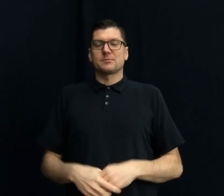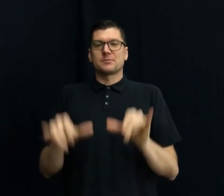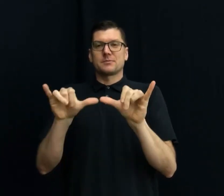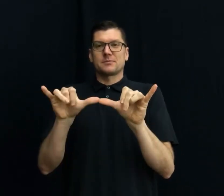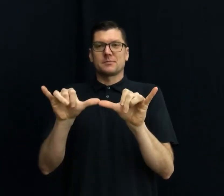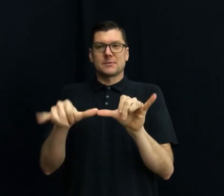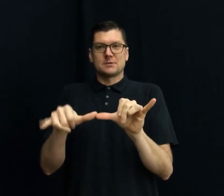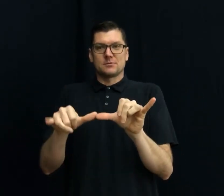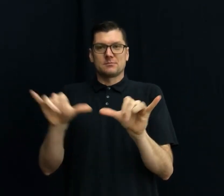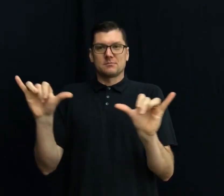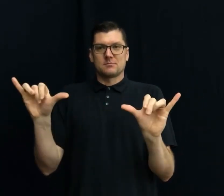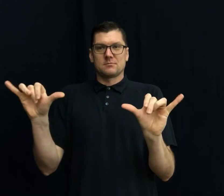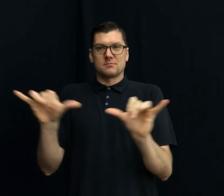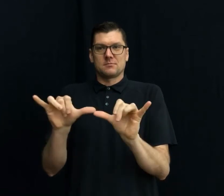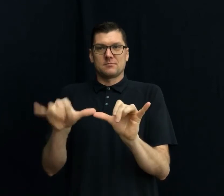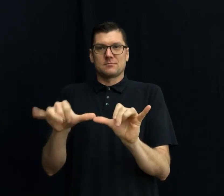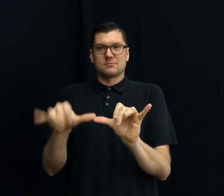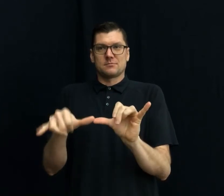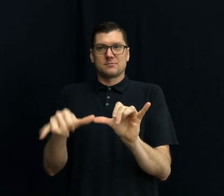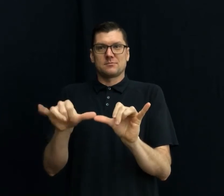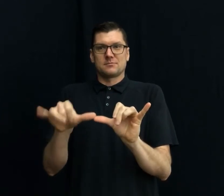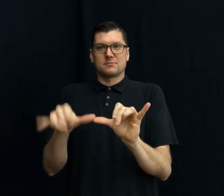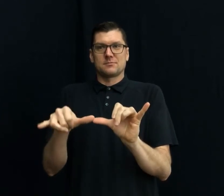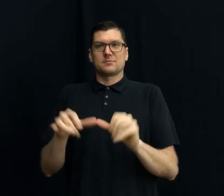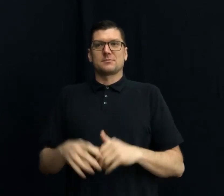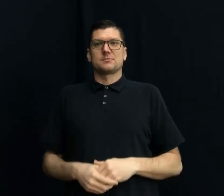ENGINEERING